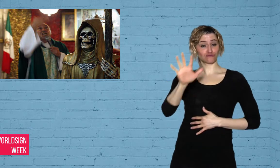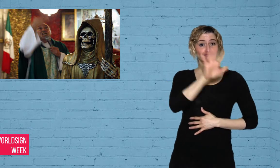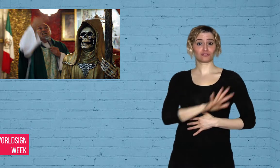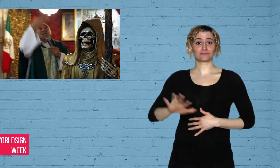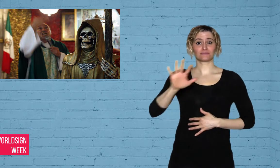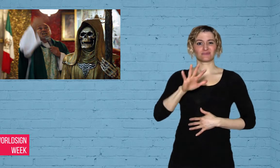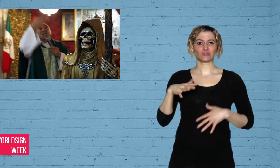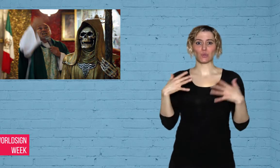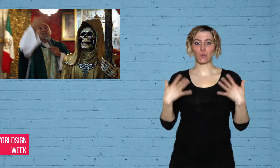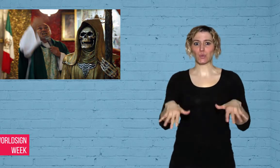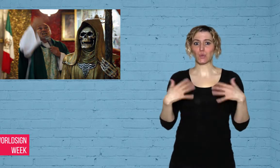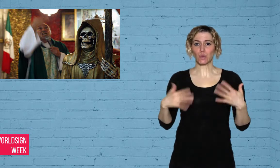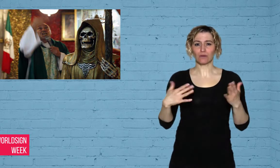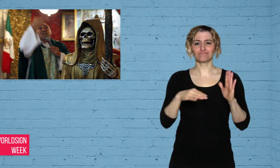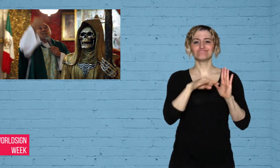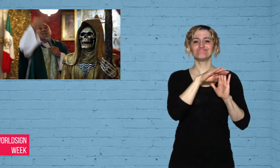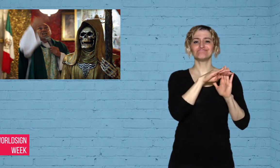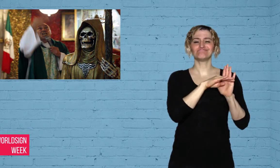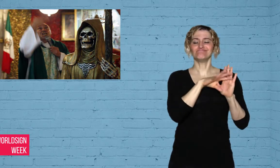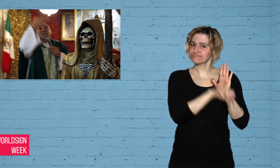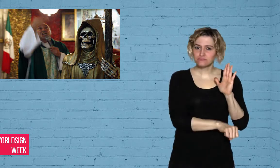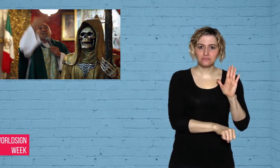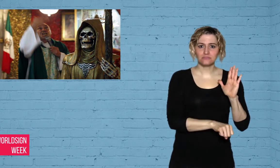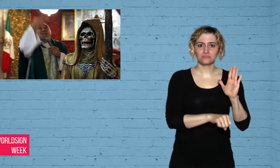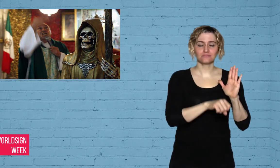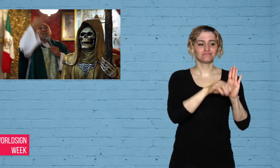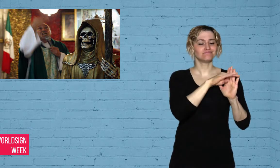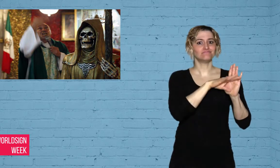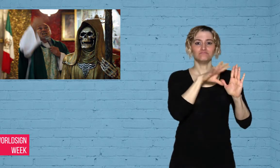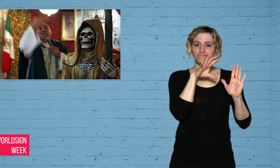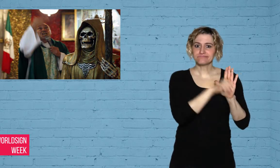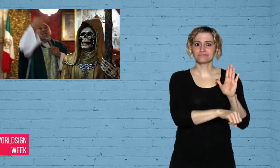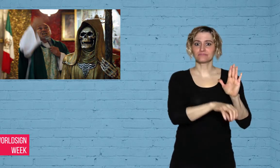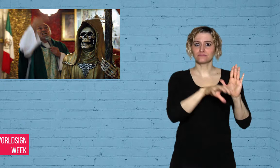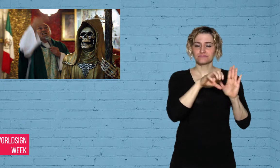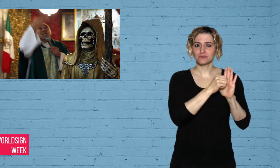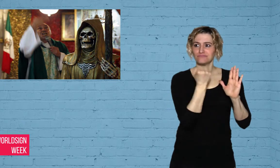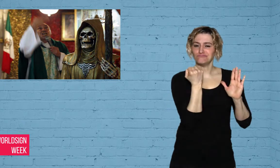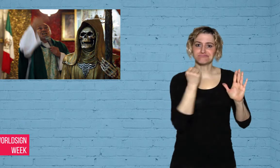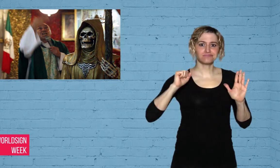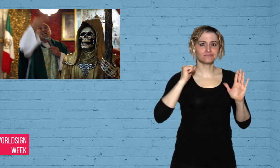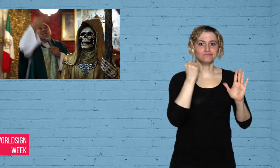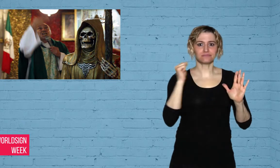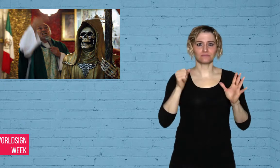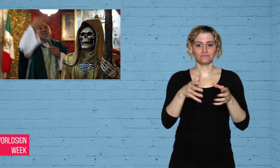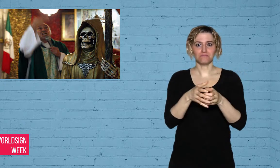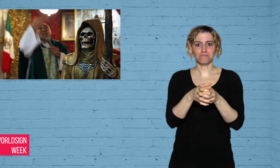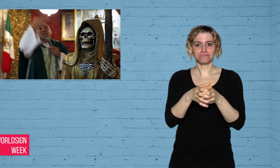currently facing increasingly high